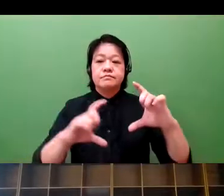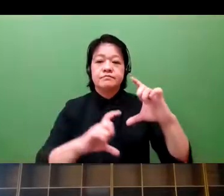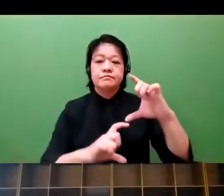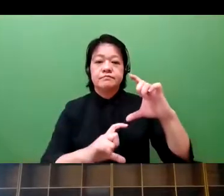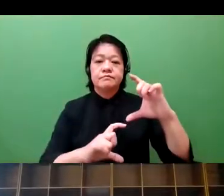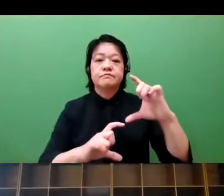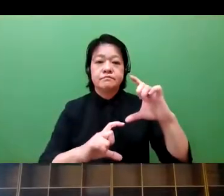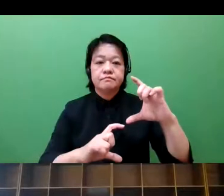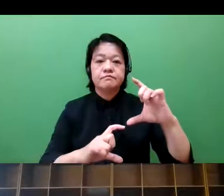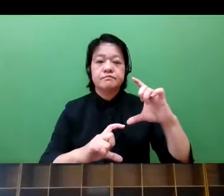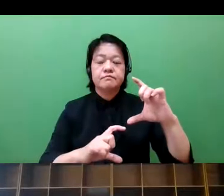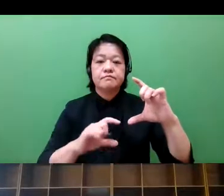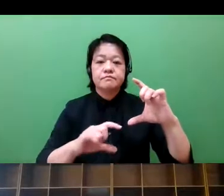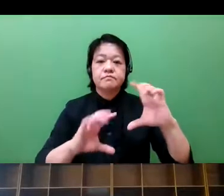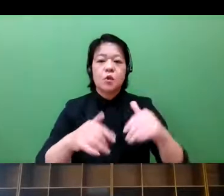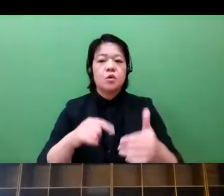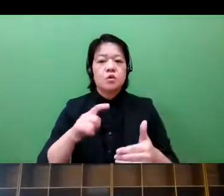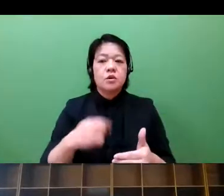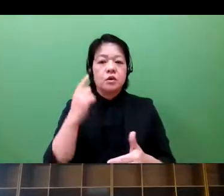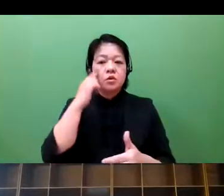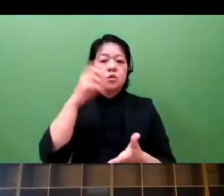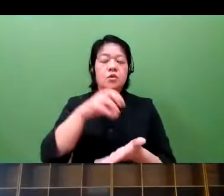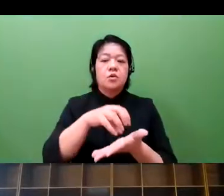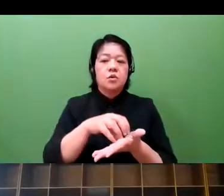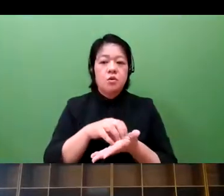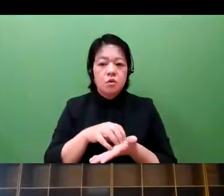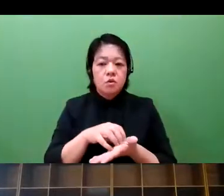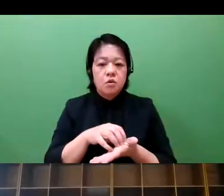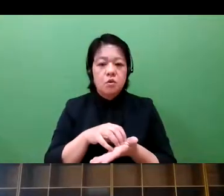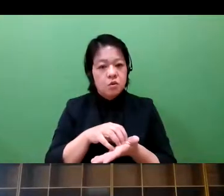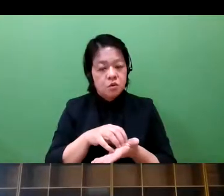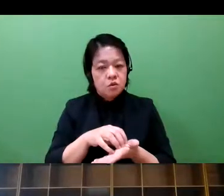This is the conventional world, bench to bedside world,